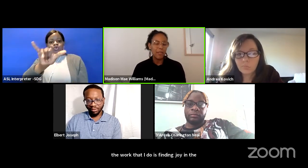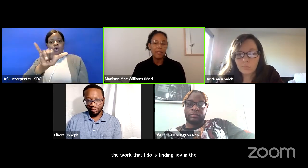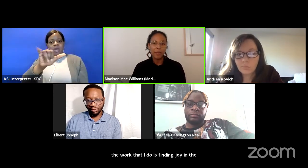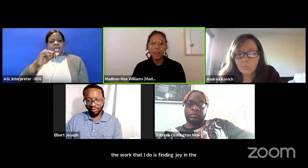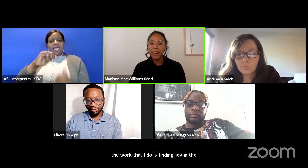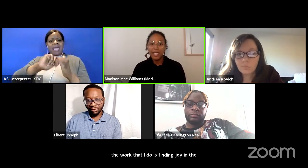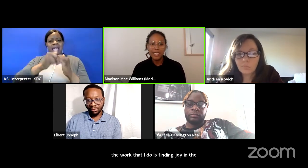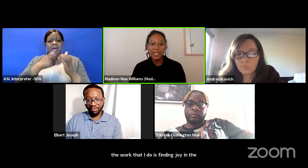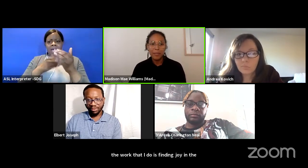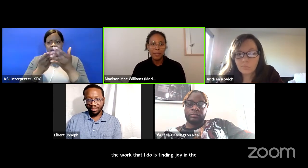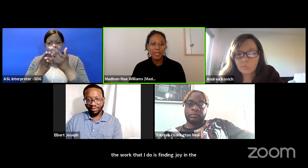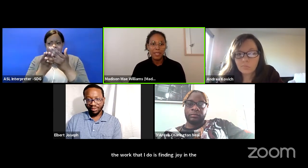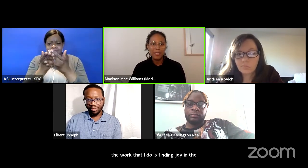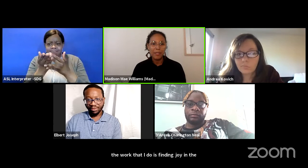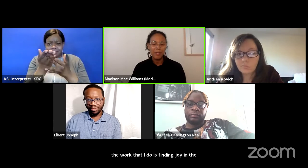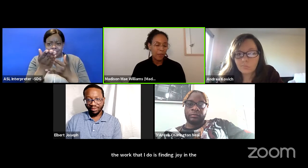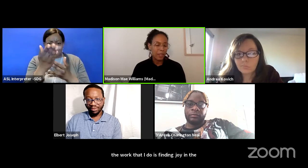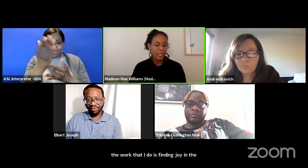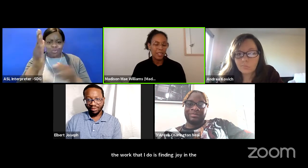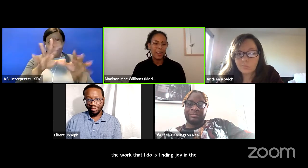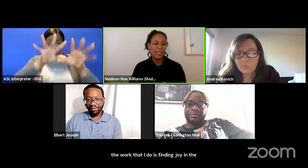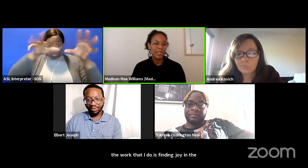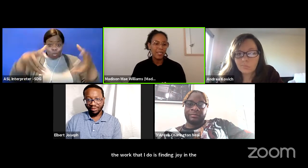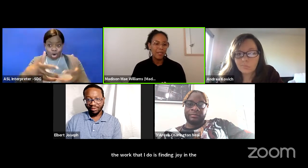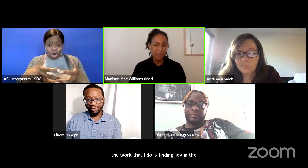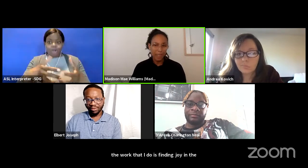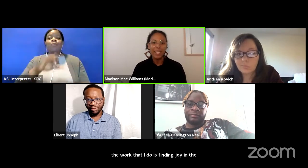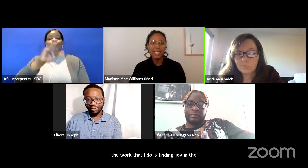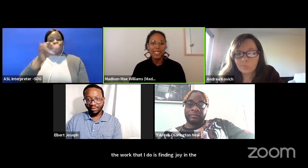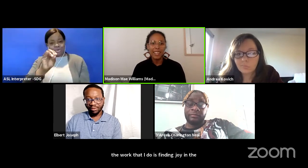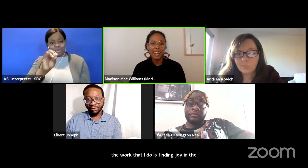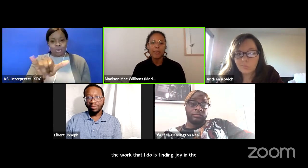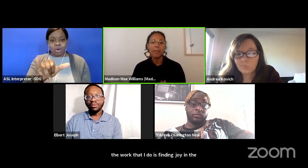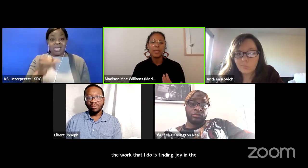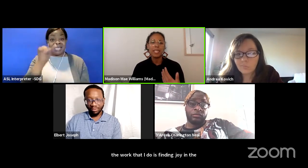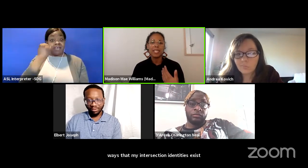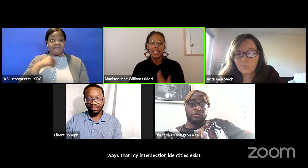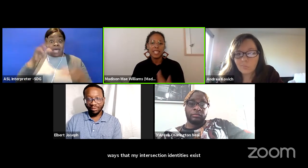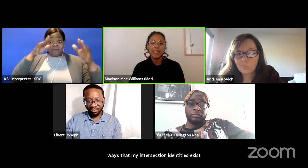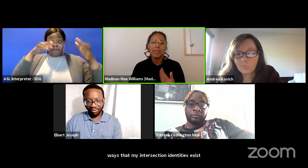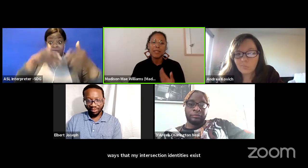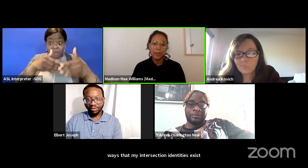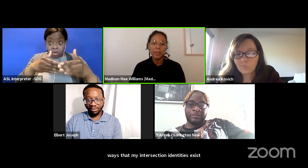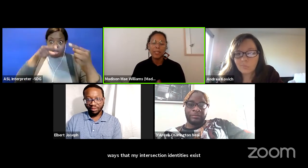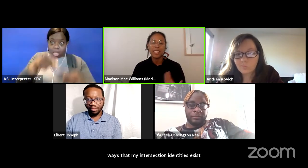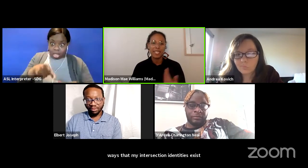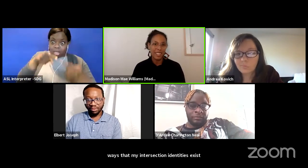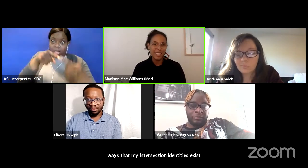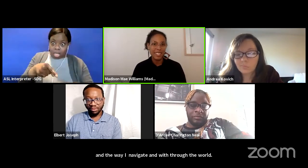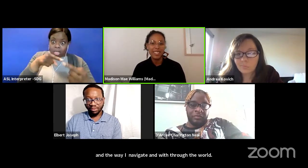If all I did was focus on fighting I would be even more exhausted